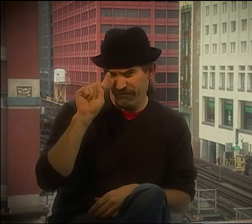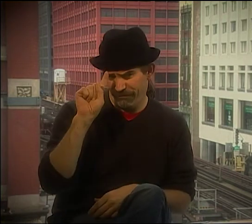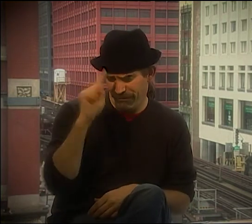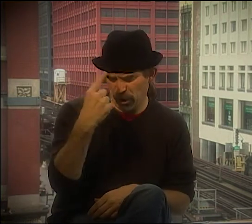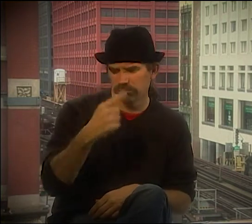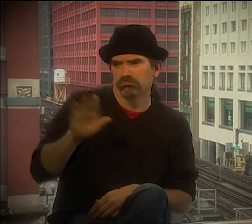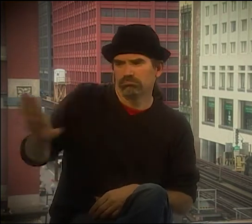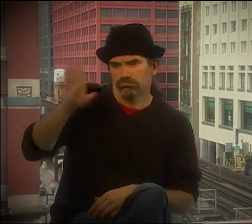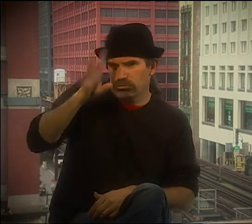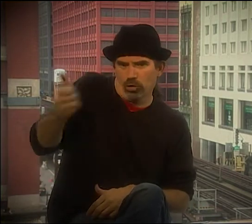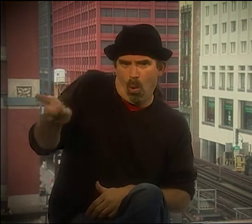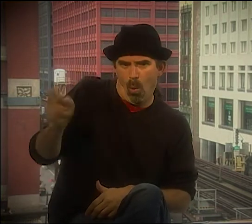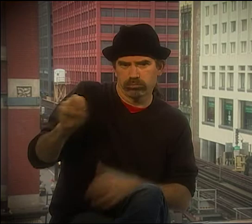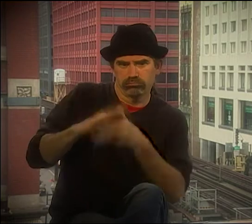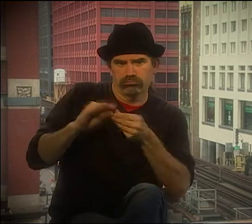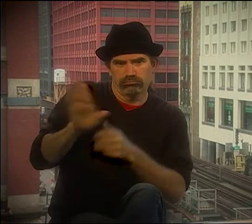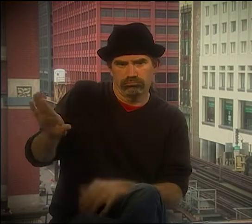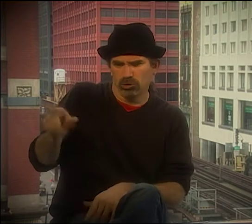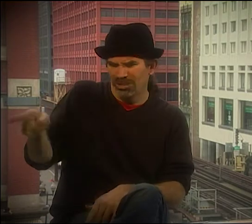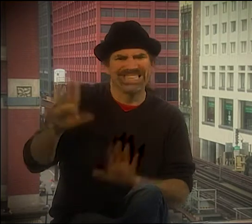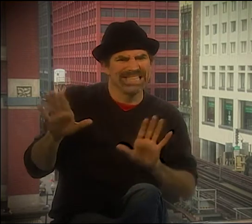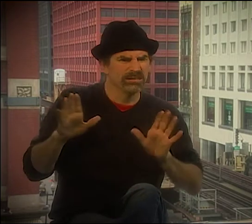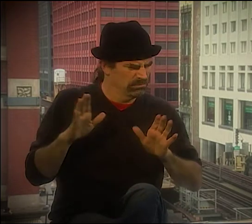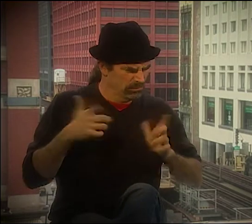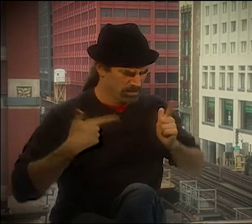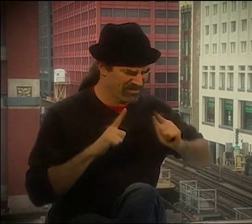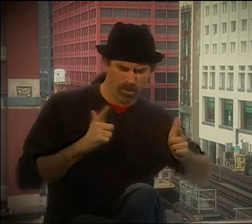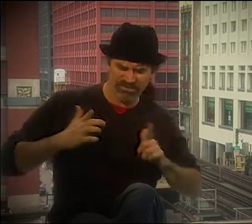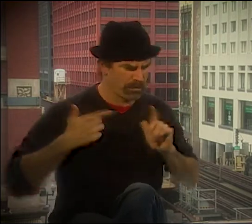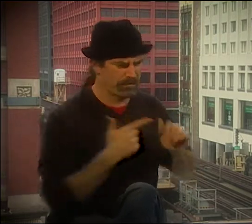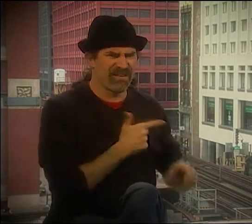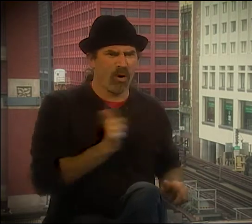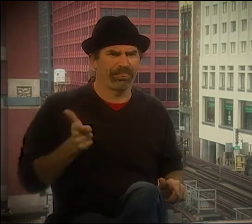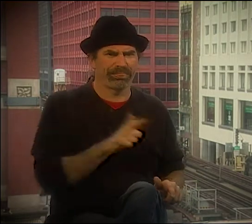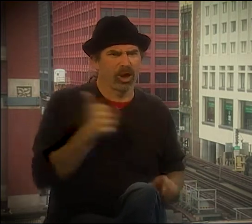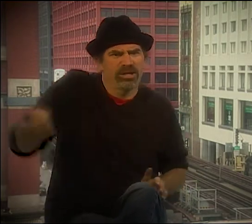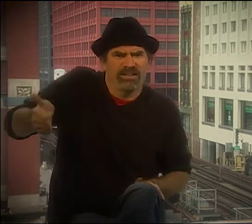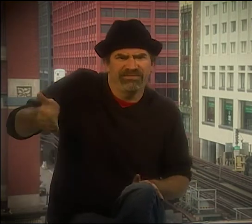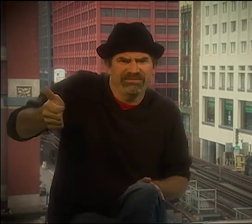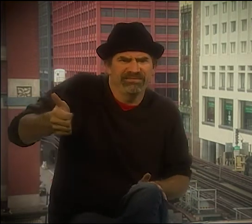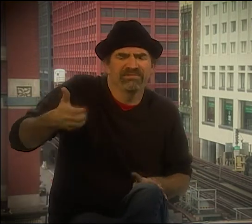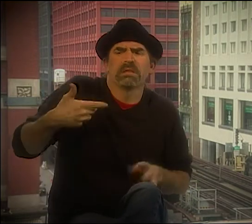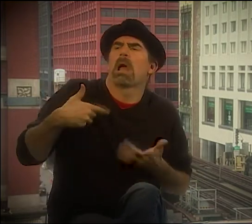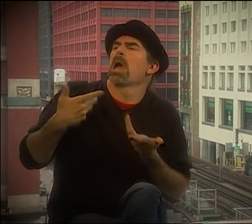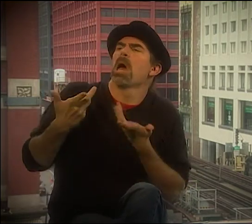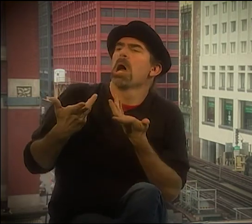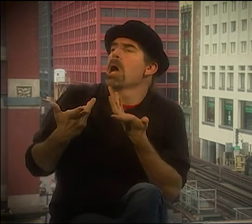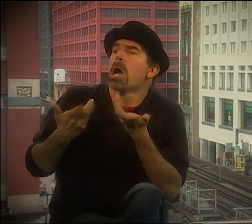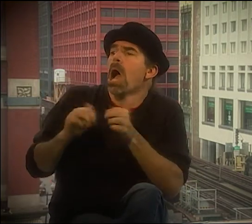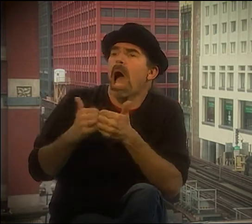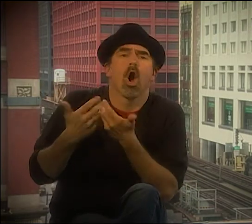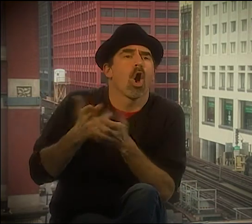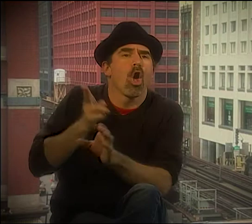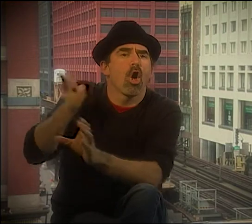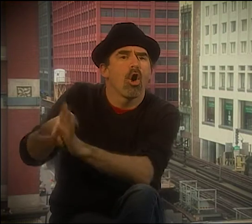THAT WAS A FASCINATING TECHNIQUE. WELL, FIRST, SHE CAME UP WITH HER OWN STORY,